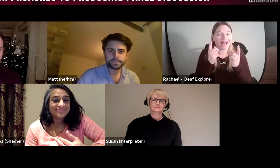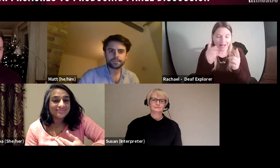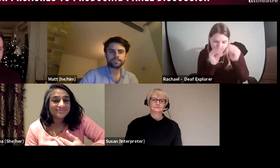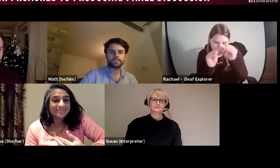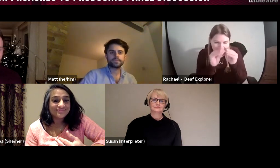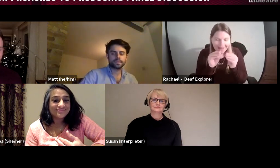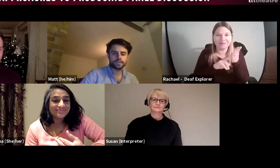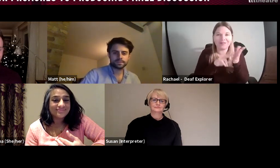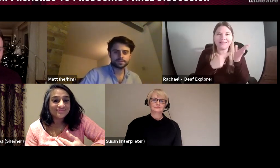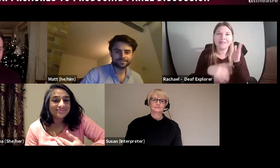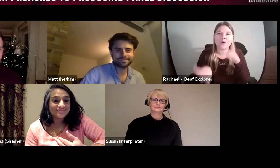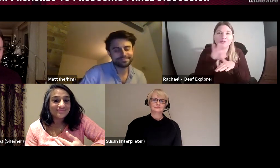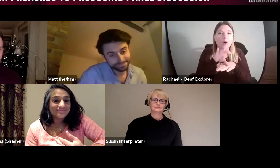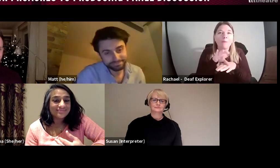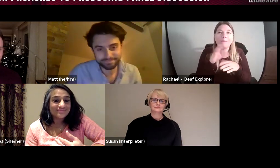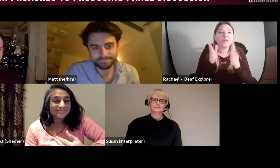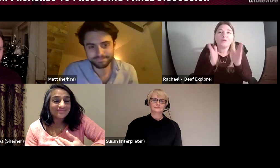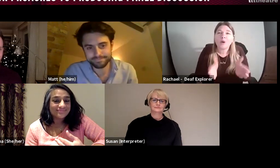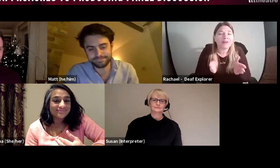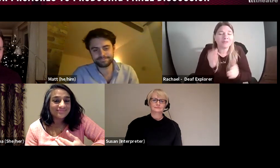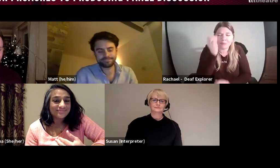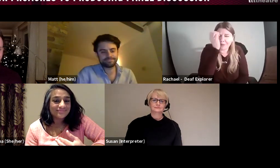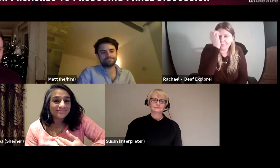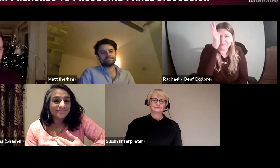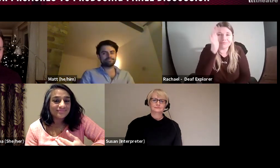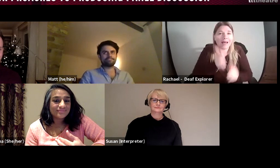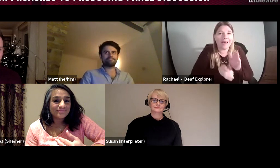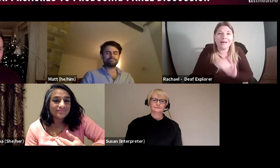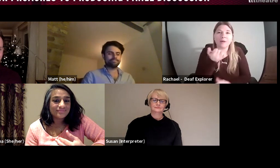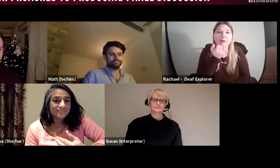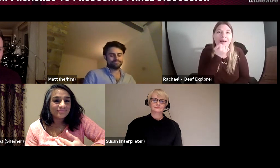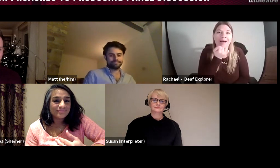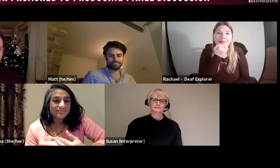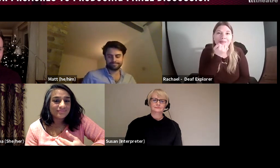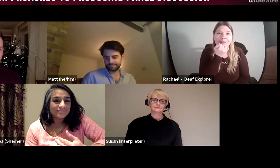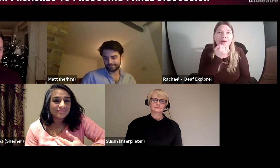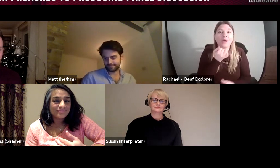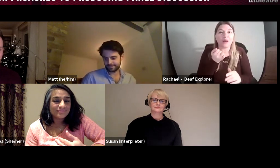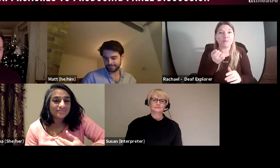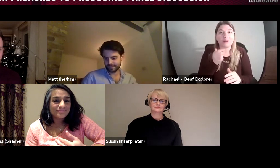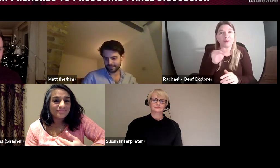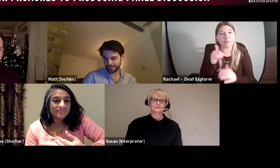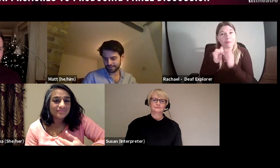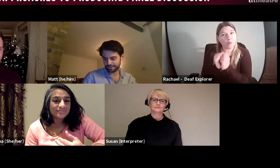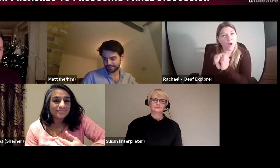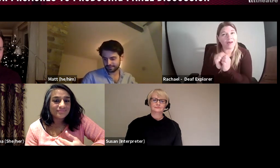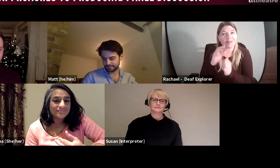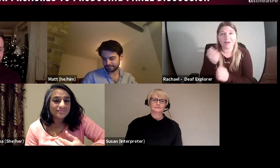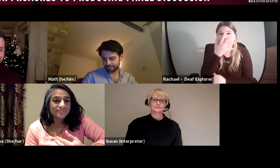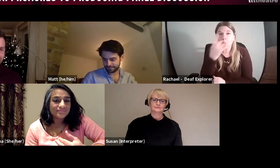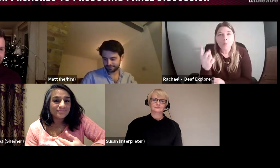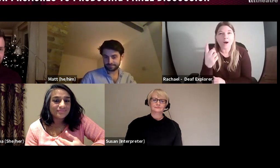than I had envisaged! So, working out VAT on top, it is hard, you don't have to be great at